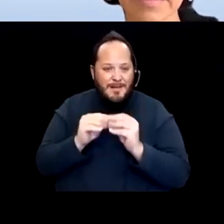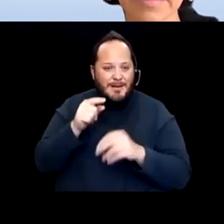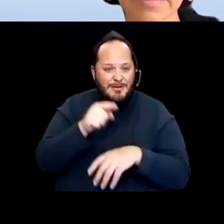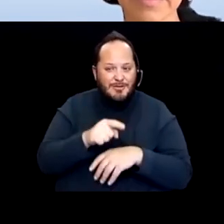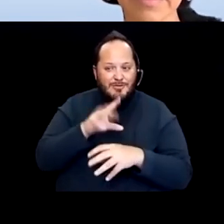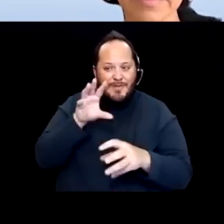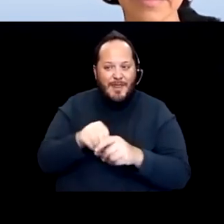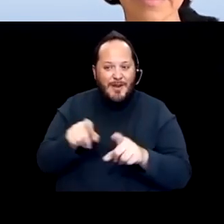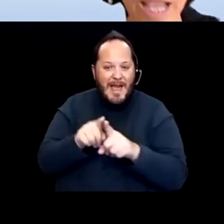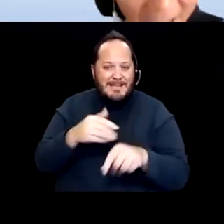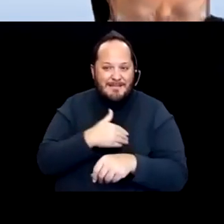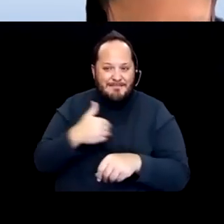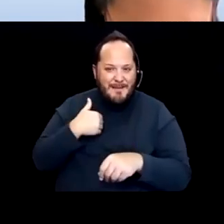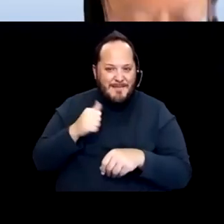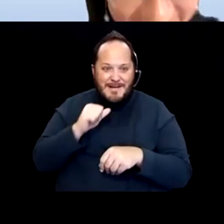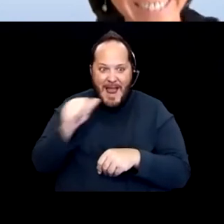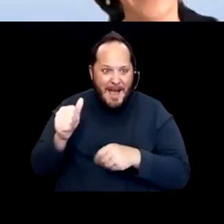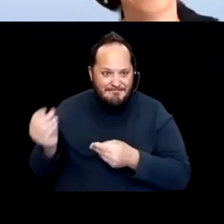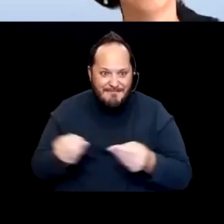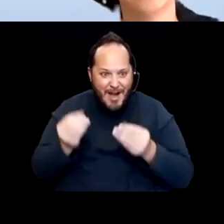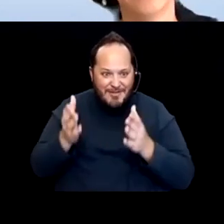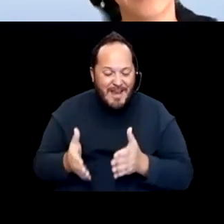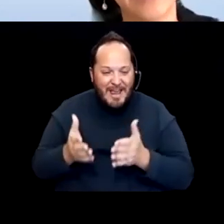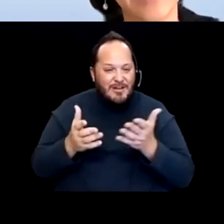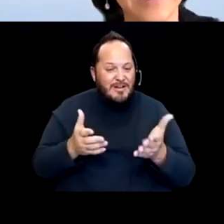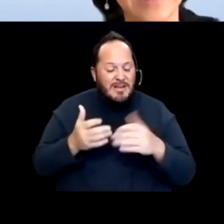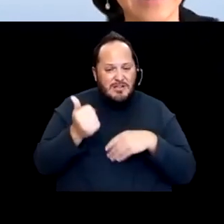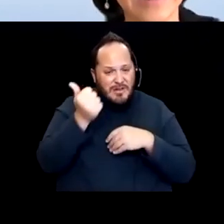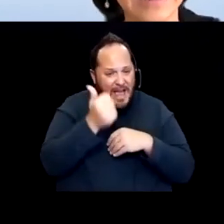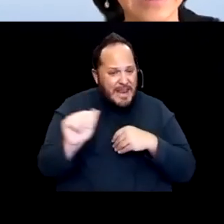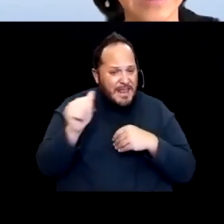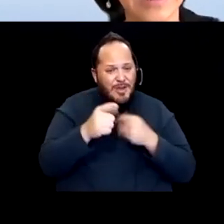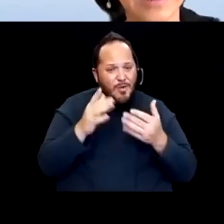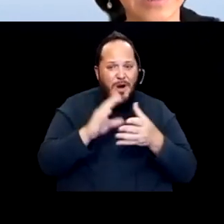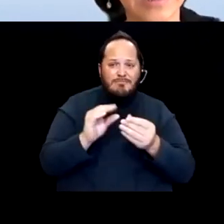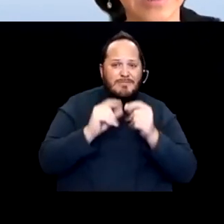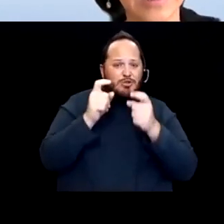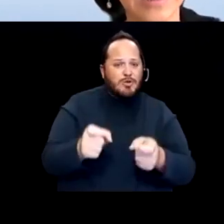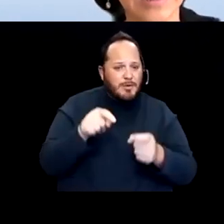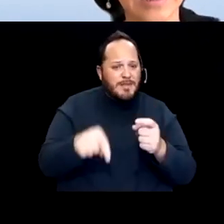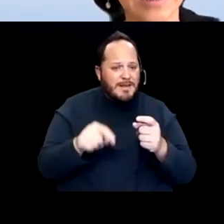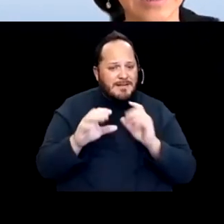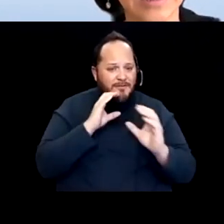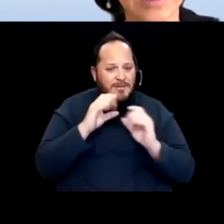You're not a moderator. What is it that you wanna contribute to this conversation from your point of view in your experience?